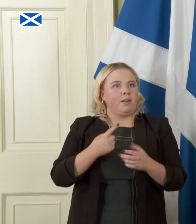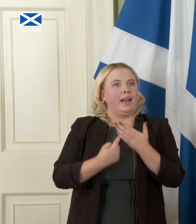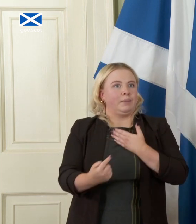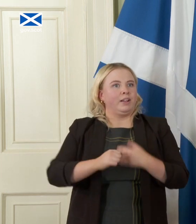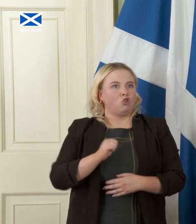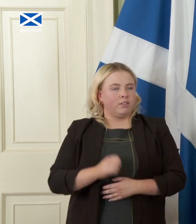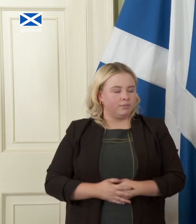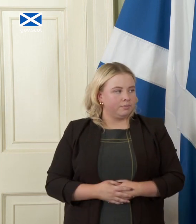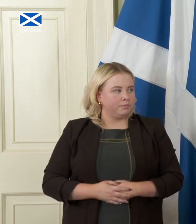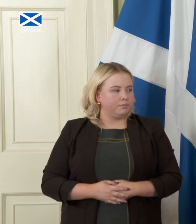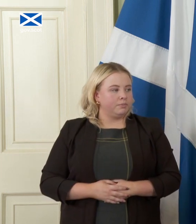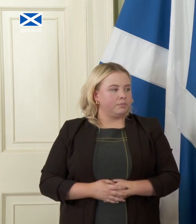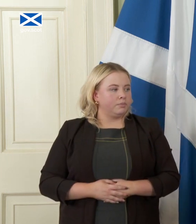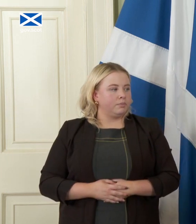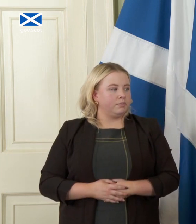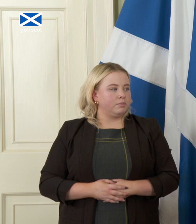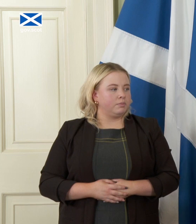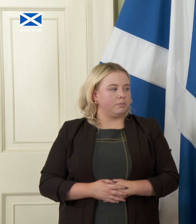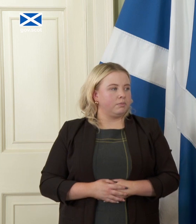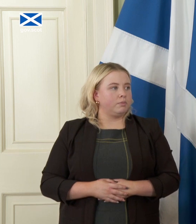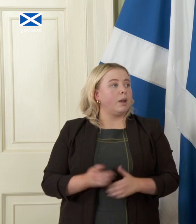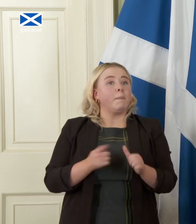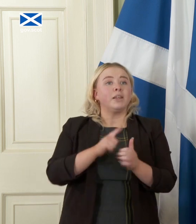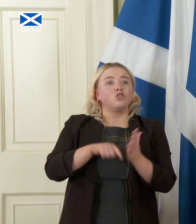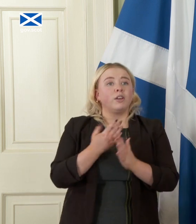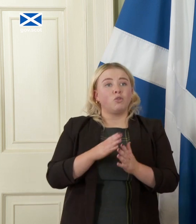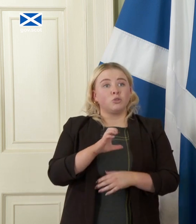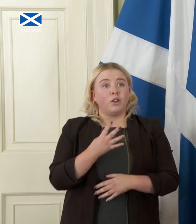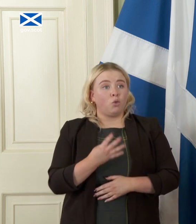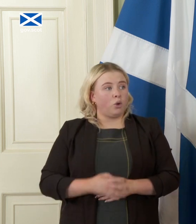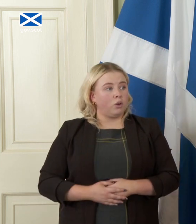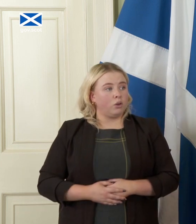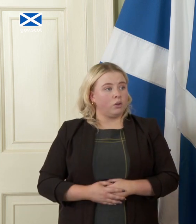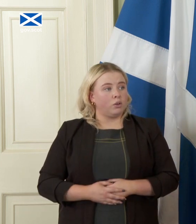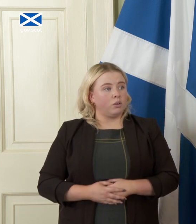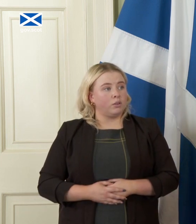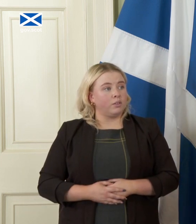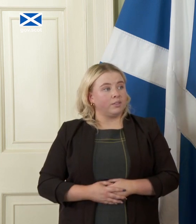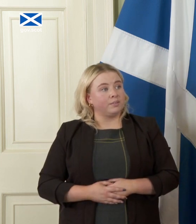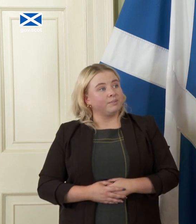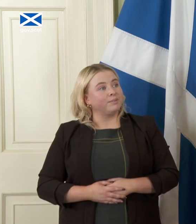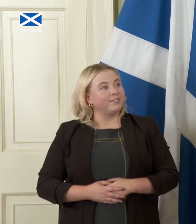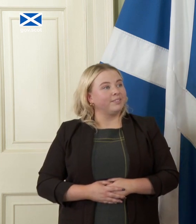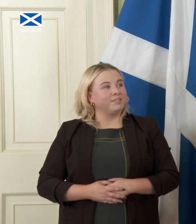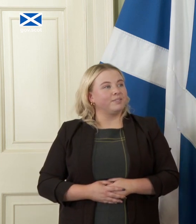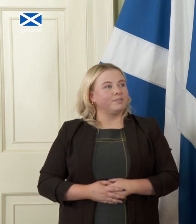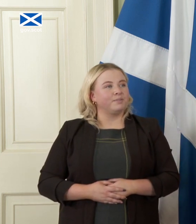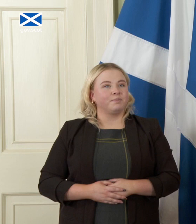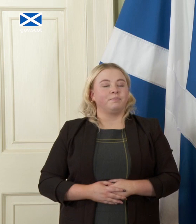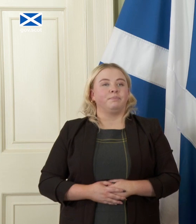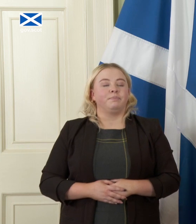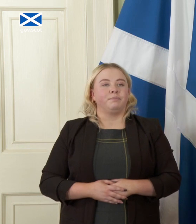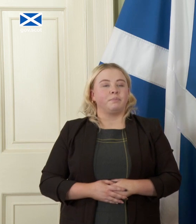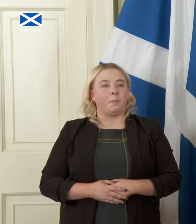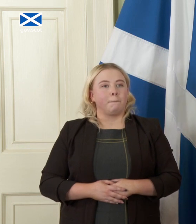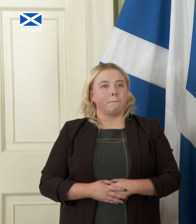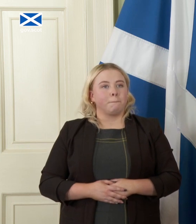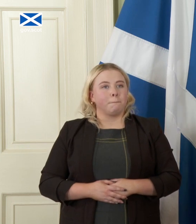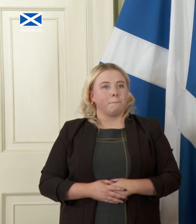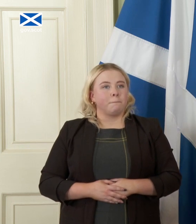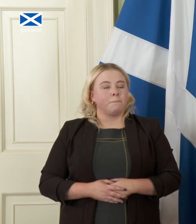Amelia Jenne from Channel 4. Amelia hi hi. First Minister if as you say you